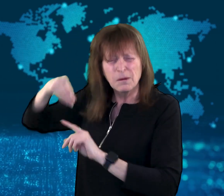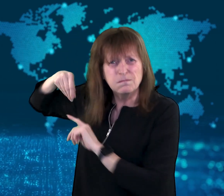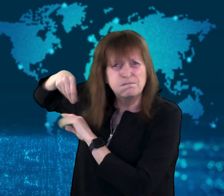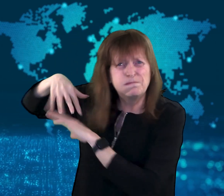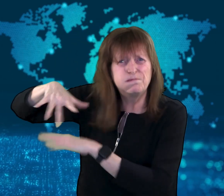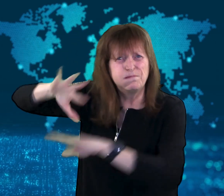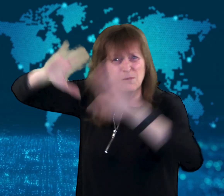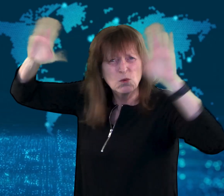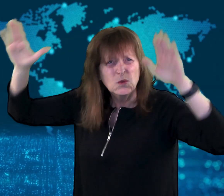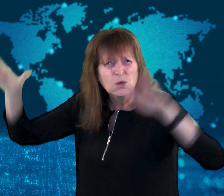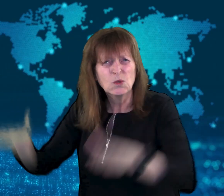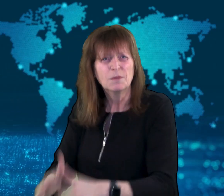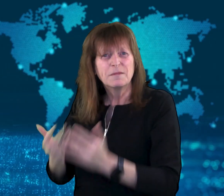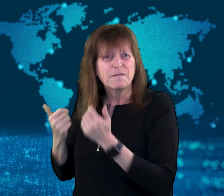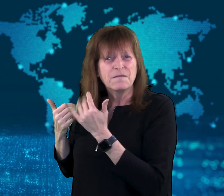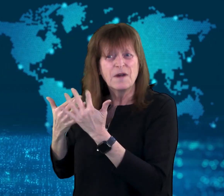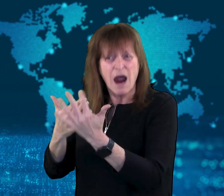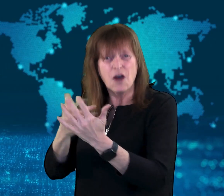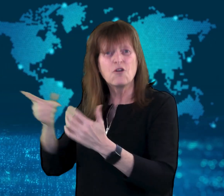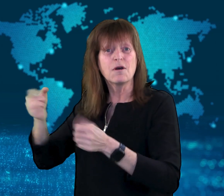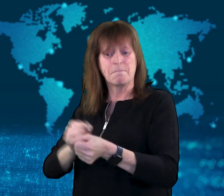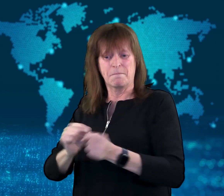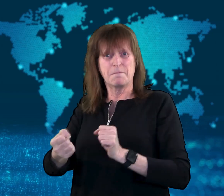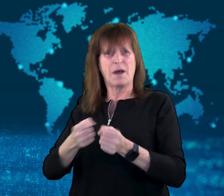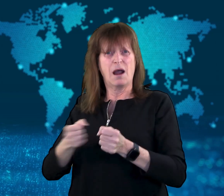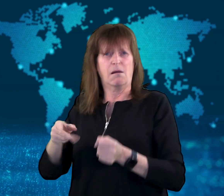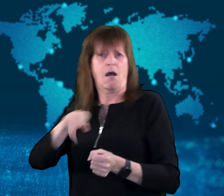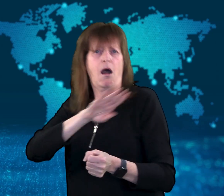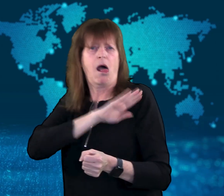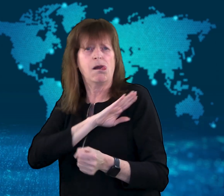killing a pilot and a mechanic.